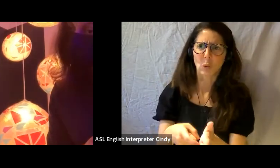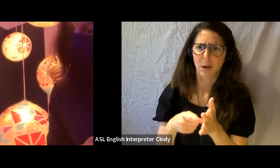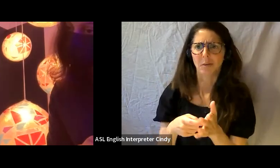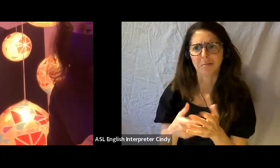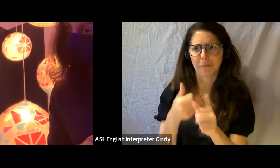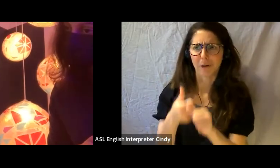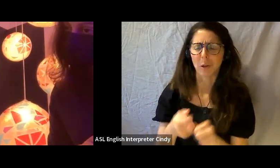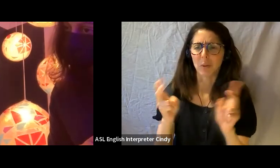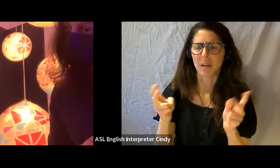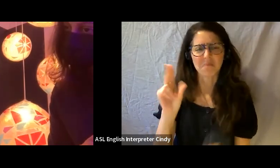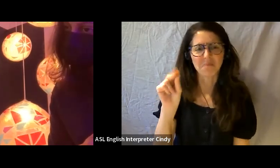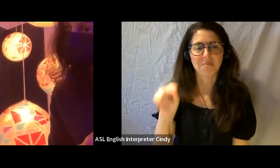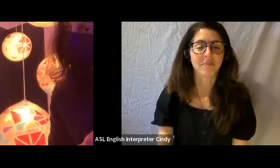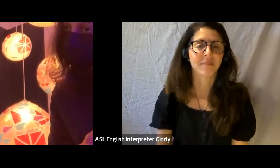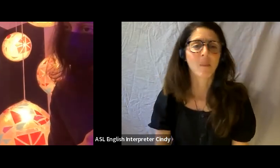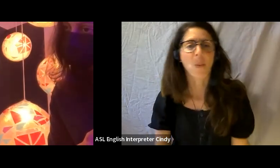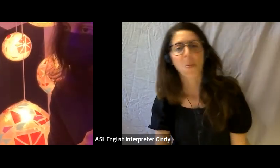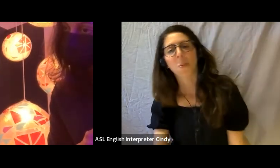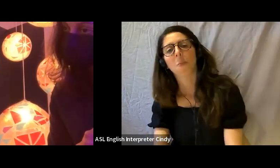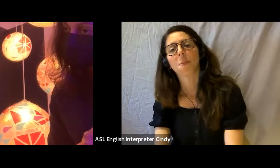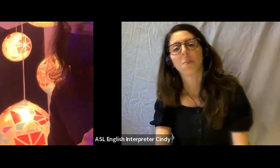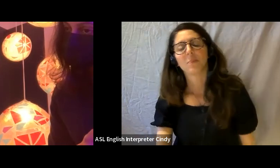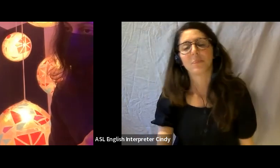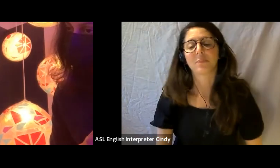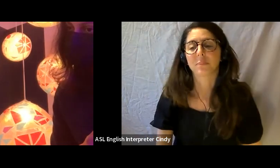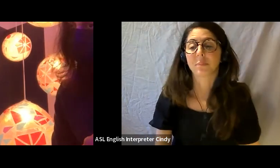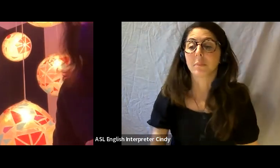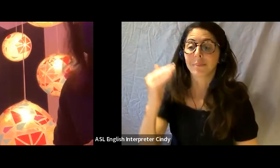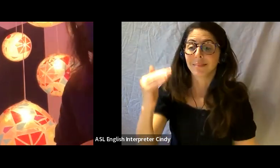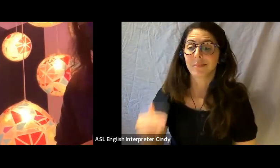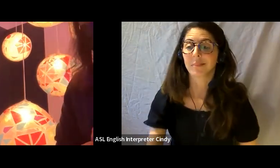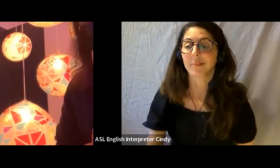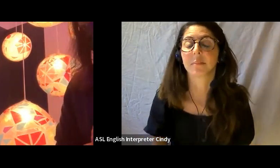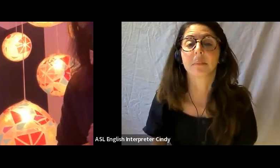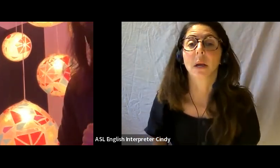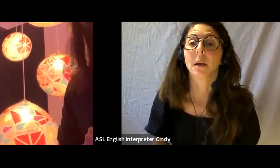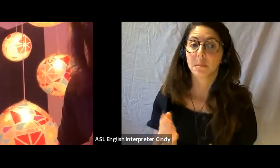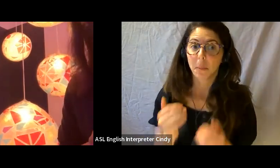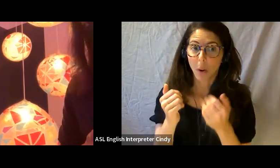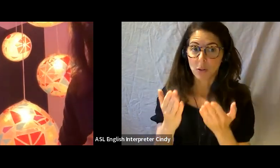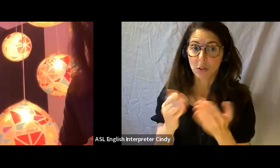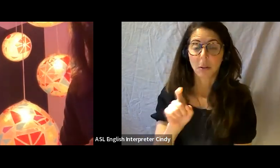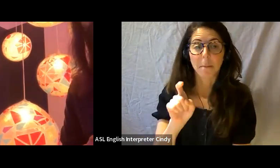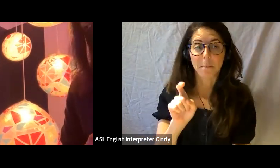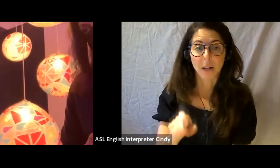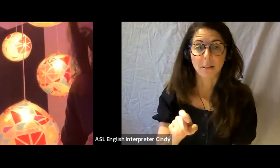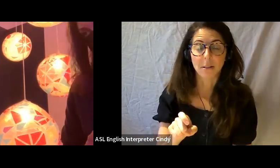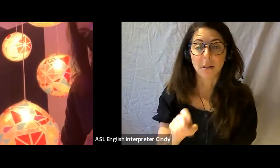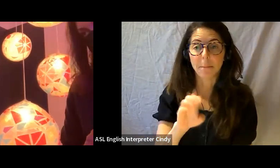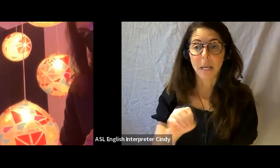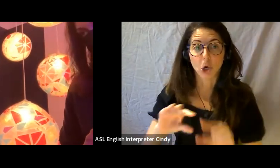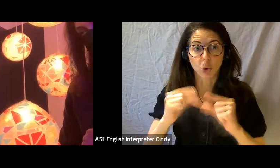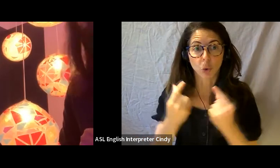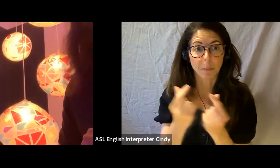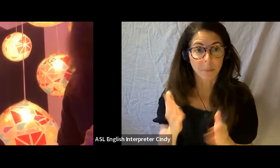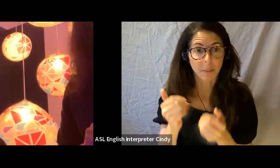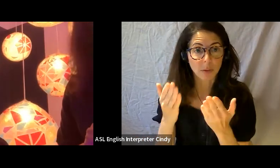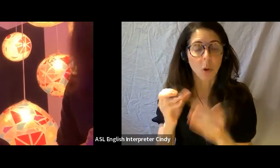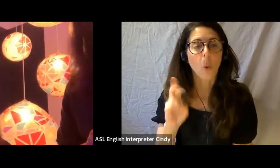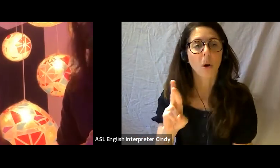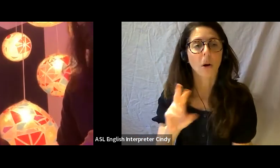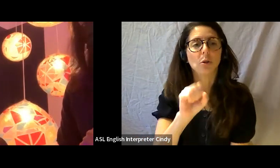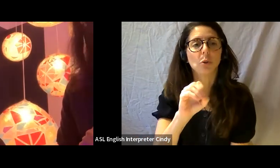Next question: Does the proposal have to be a group proposal or do you have to be a solo artist? Yes, you can be a solo artist